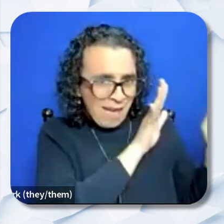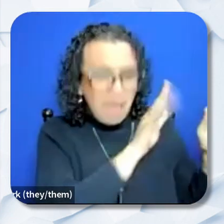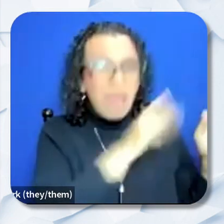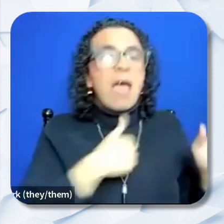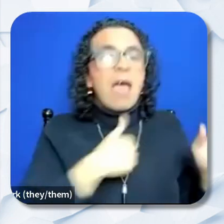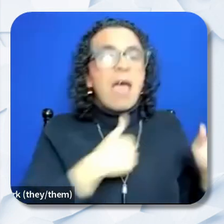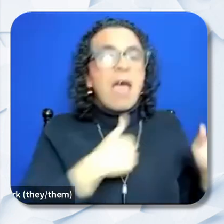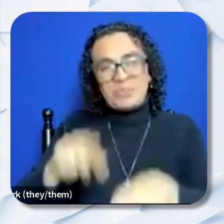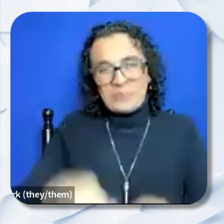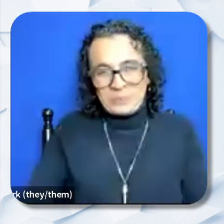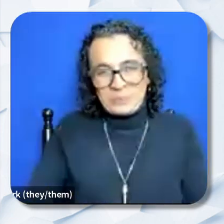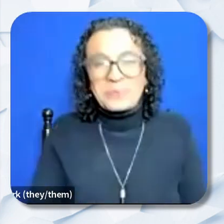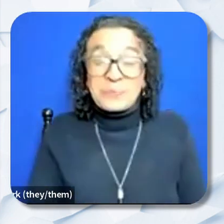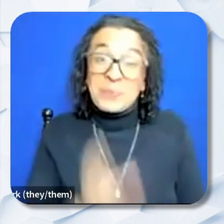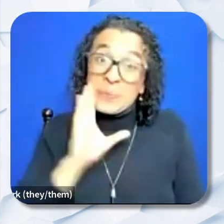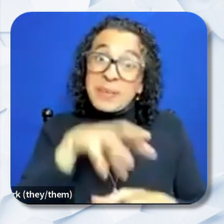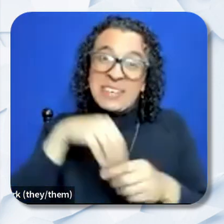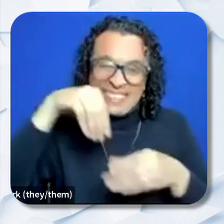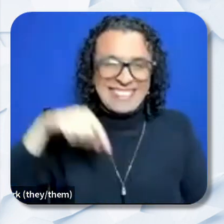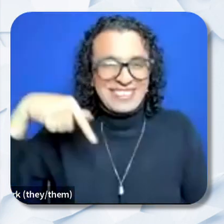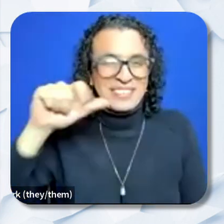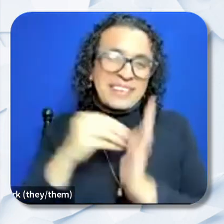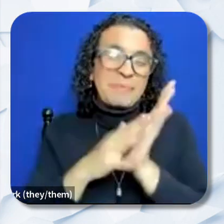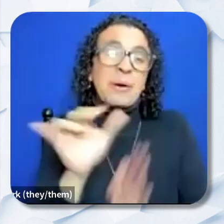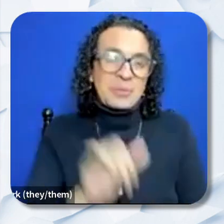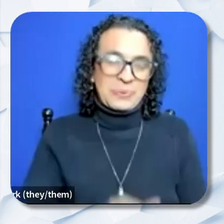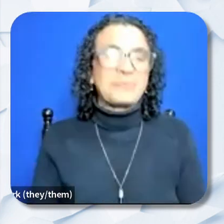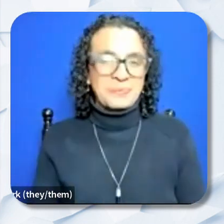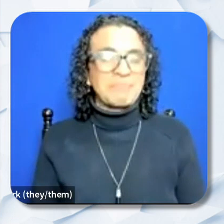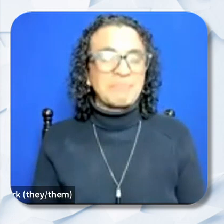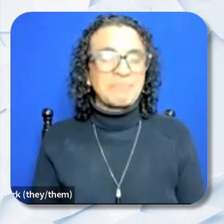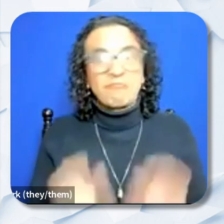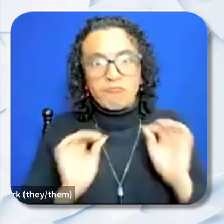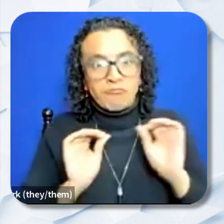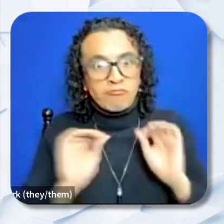and it will be included on the question and answers document as well. There are no required items on the cover page.